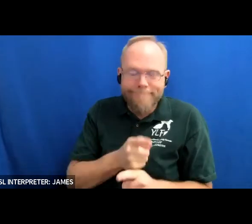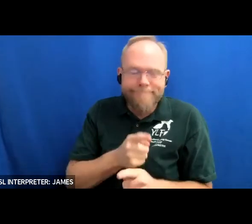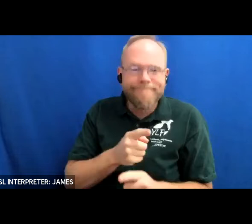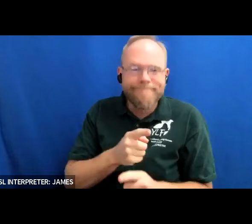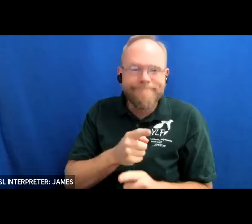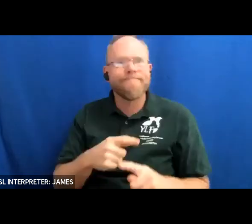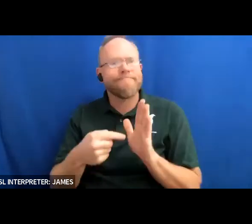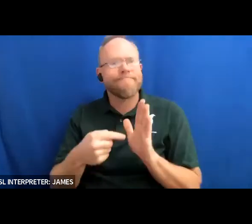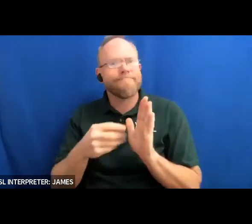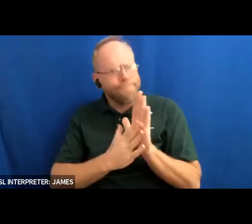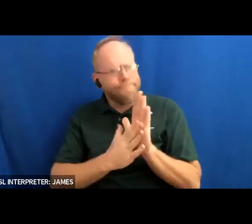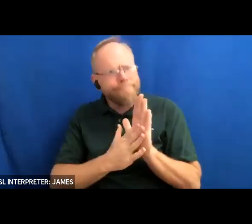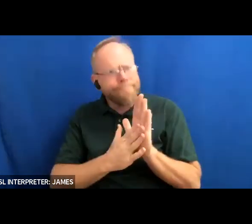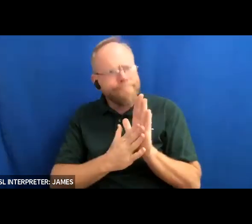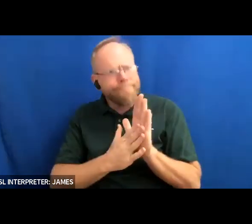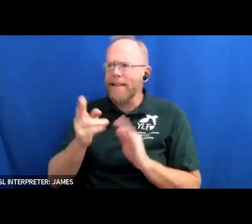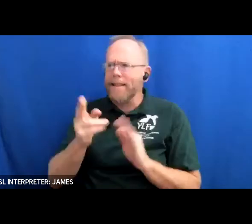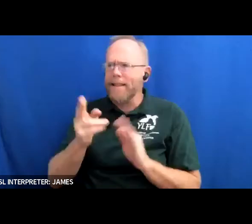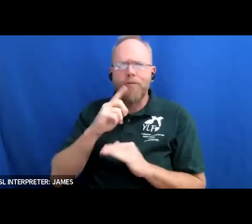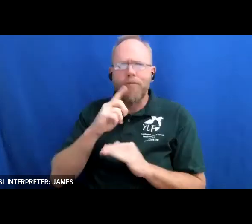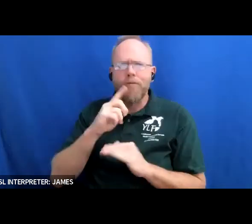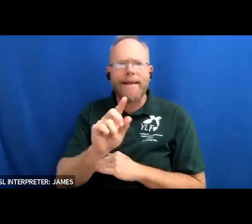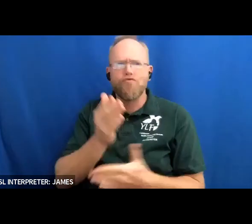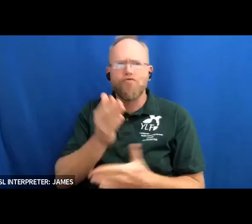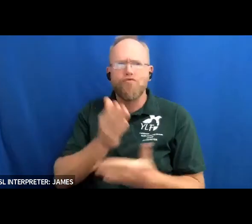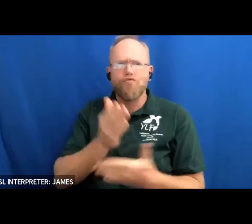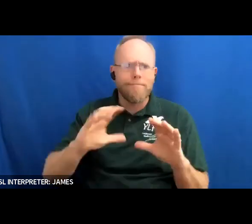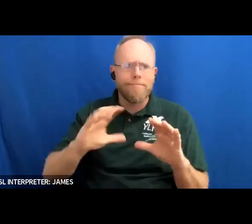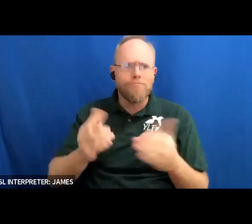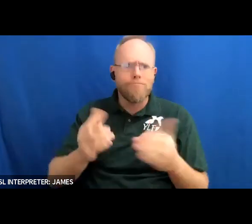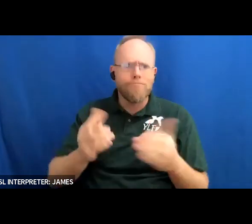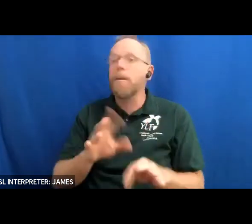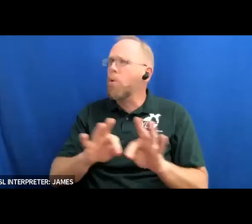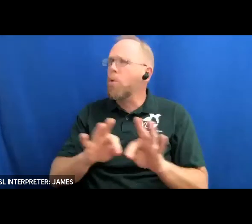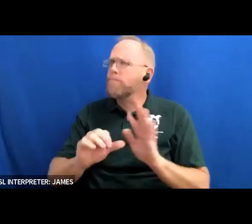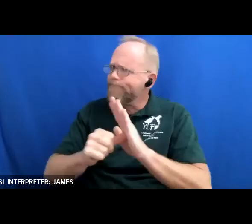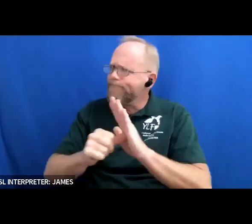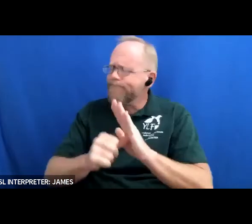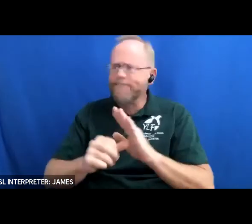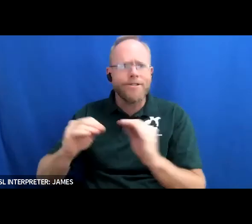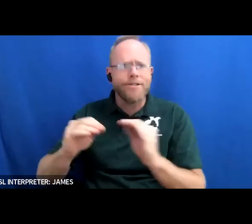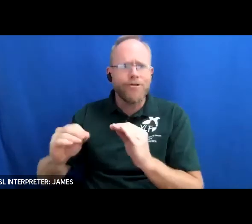and the importance of the ada to young children and their families